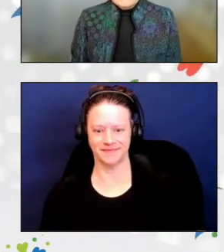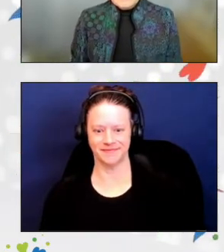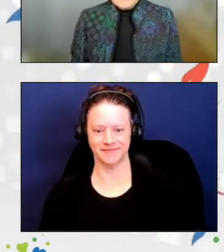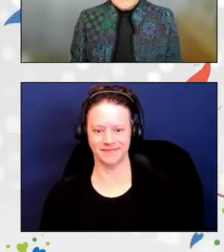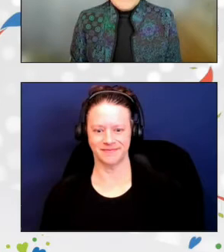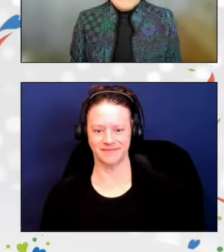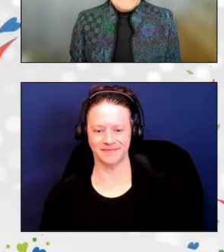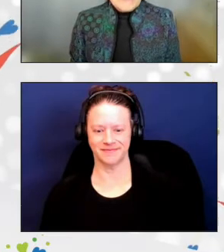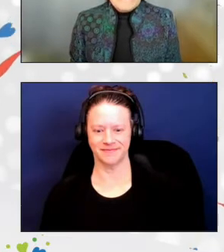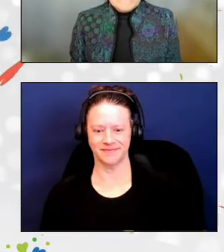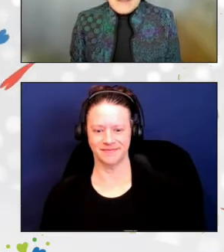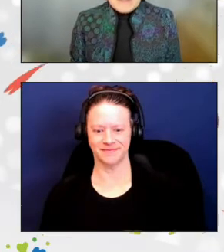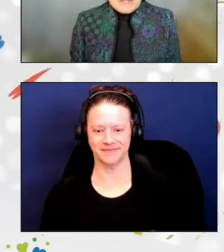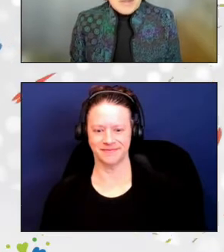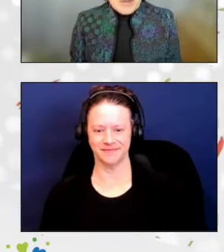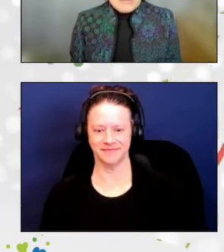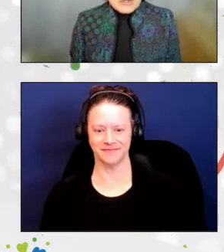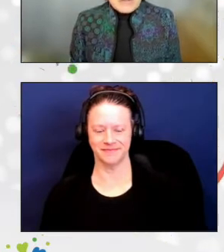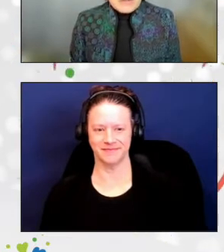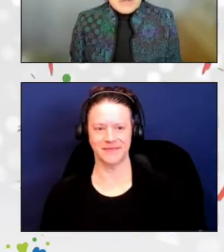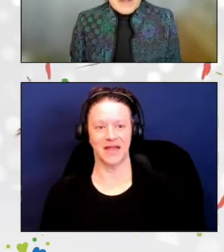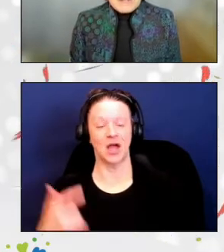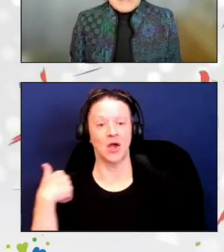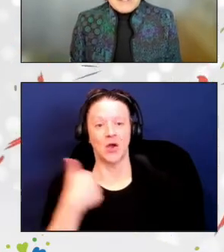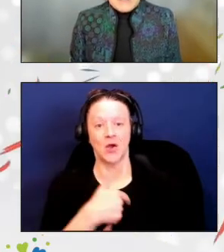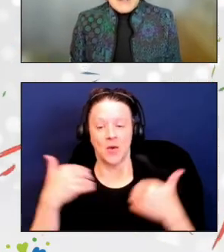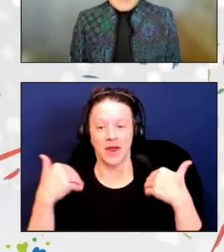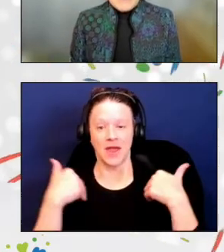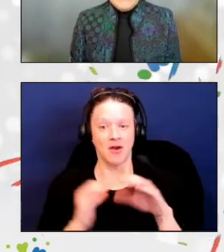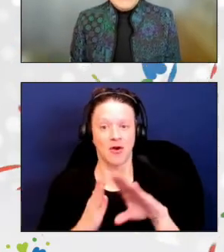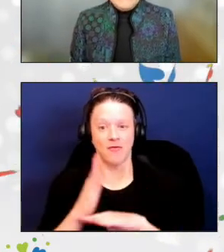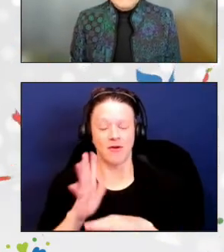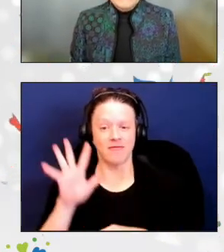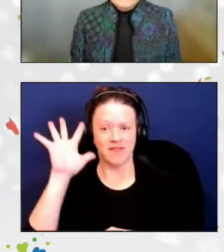There are over 5,000 local service providers in our network.